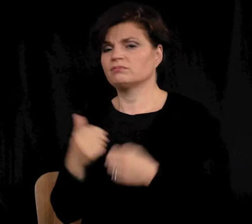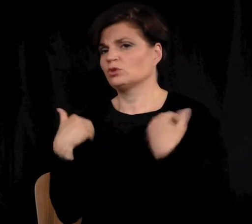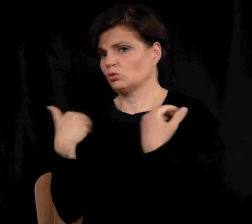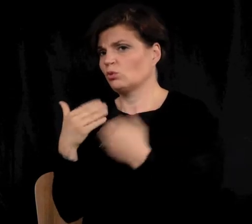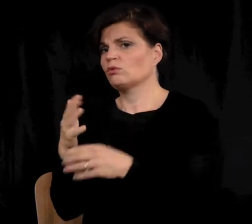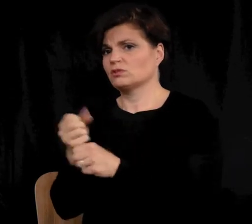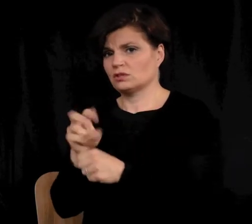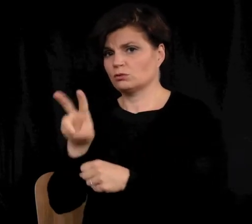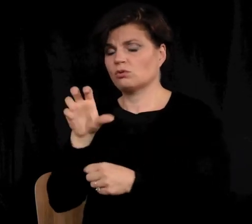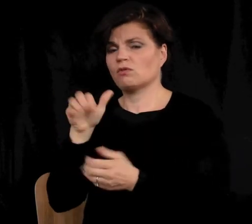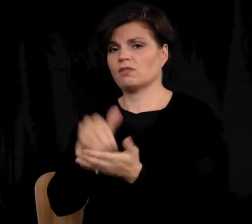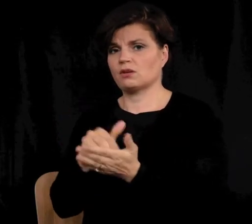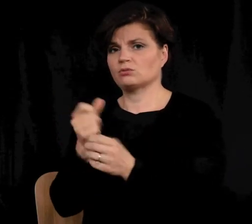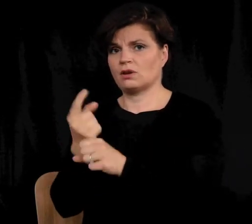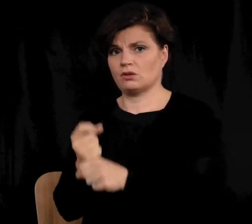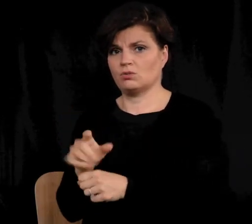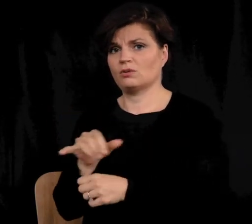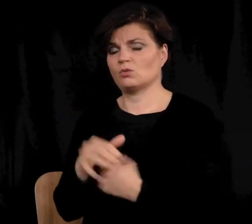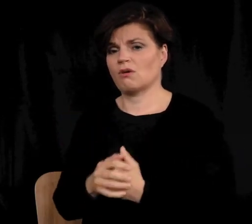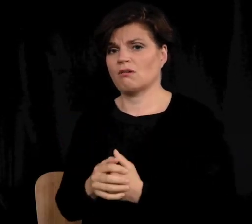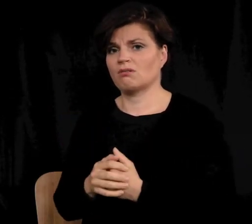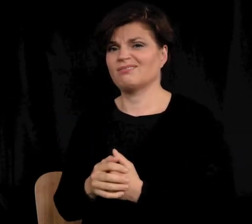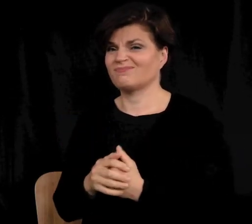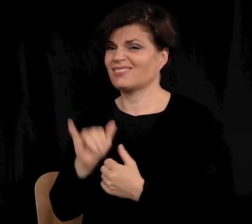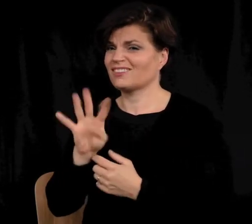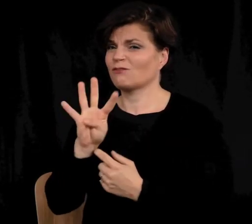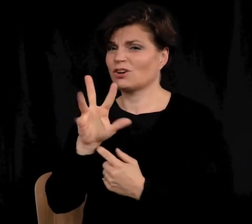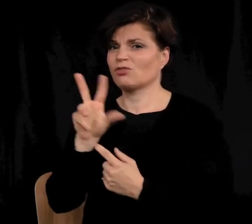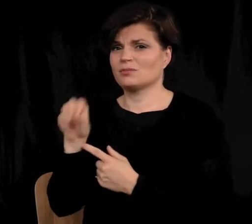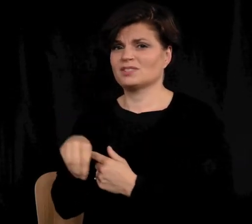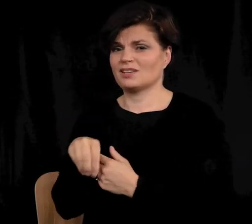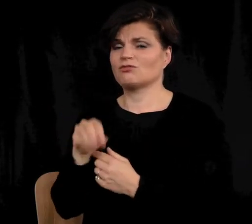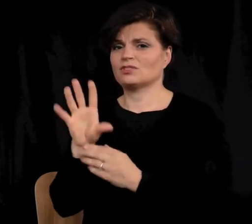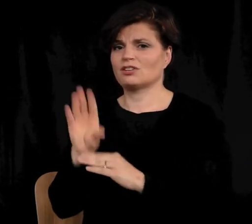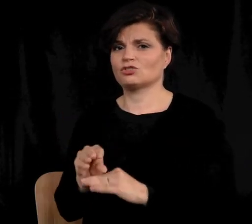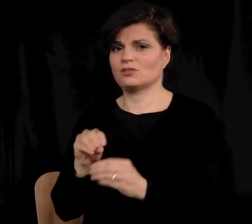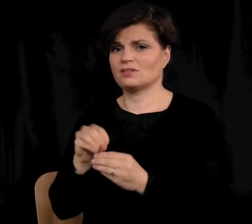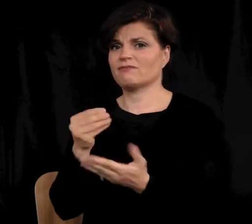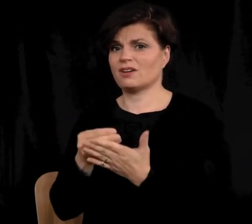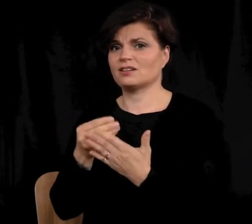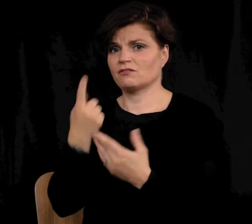youth received $200,000 annually as well. That's a 43% reduction